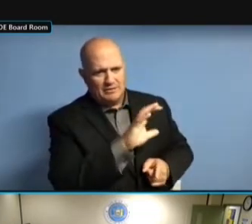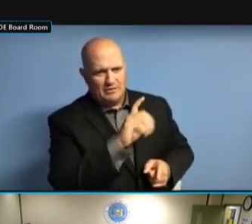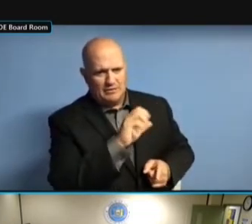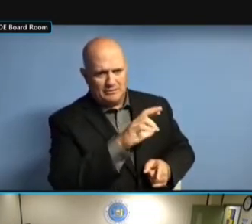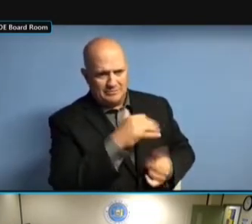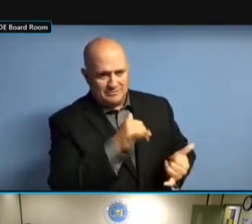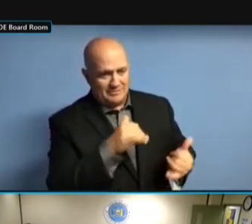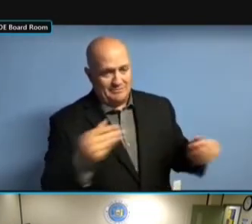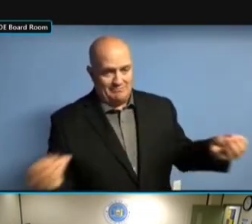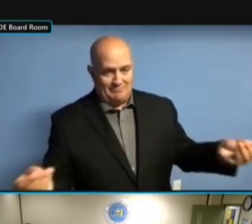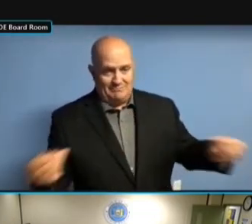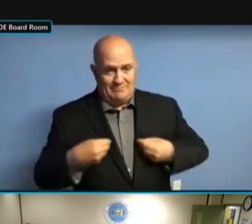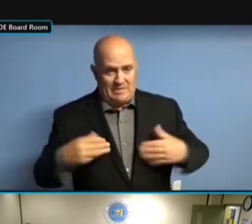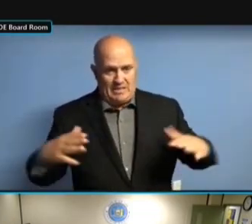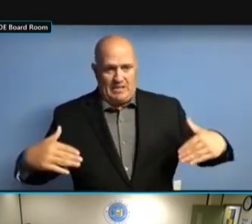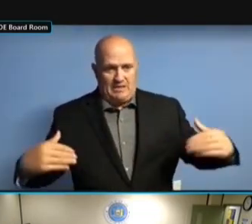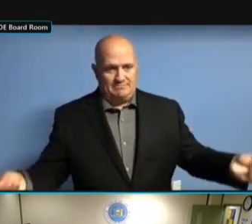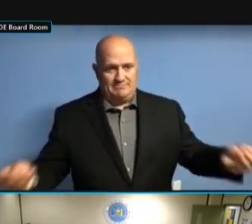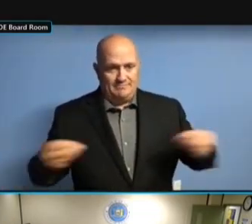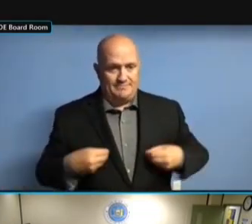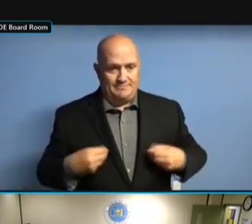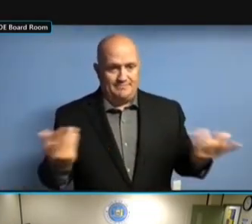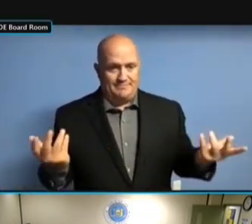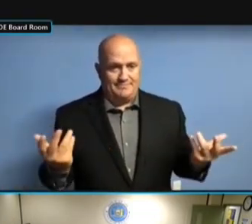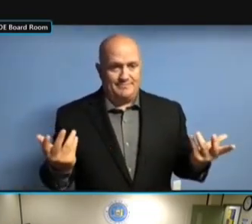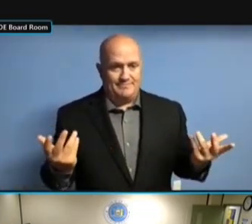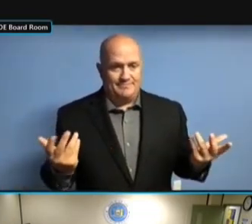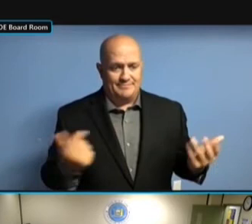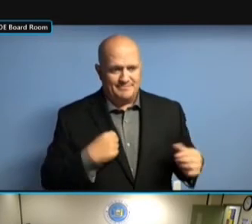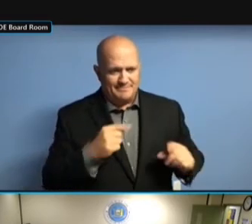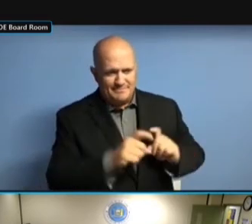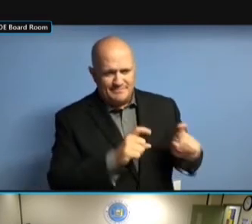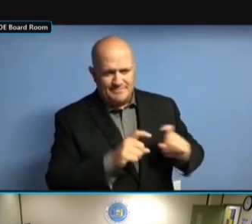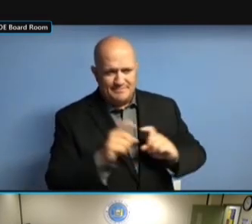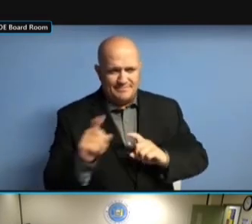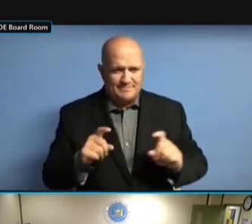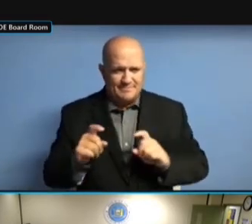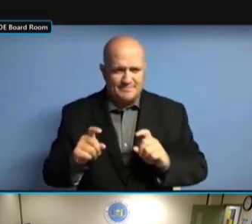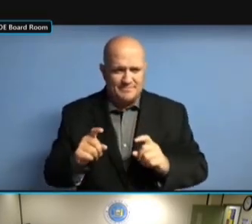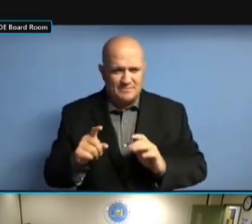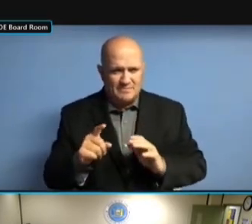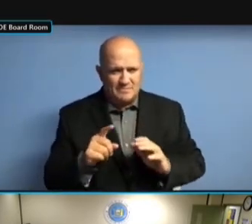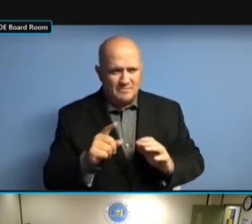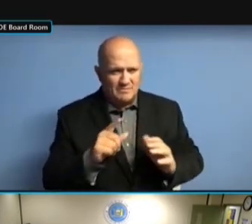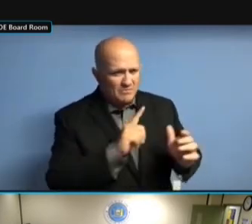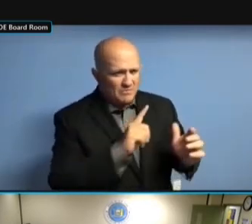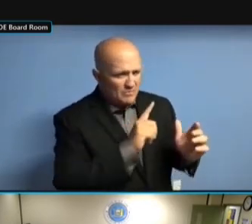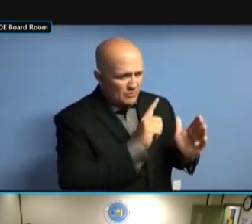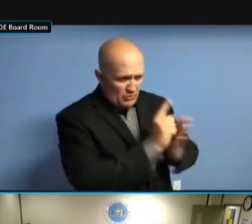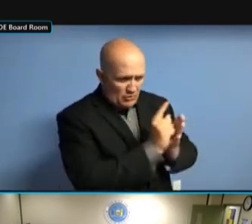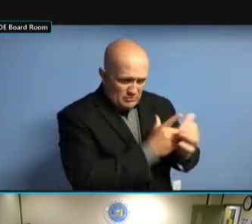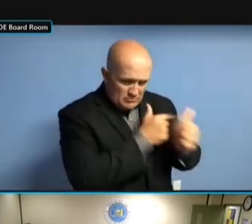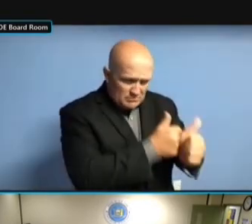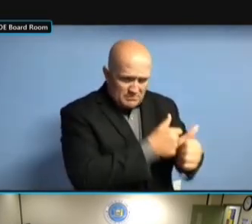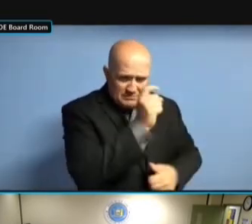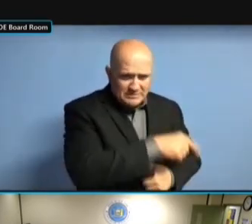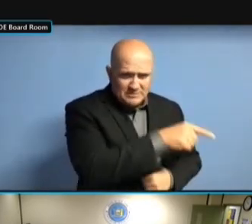A LOT OF QUESTIONS ABOUT COMPLIANCE WITH VARIOUS A LOT OF QUESTIONS ABOUT COMPLIANCE WITH VARIOUS ASPECTS COMPLIANCE WITH VARIOUS ASPECTS COMPLIANCE WITH VARIOUS ASPECTS OF COMPLIANCE WITH VARIOUS ASPECTS OF LAW, COMPLIANCE WITH VARIOUS ASPECTS OF LAW, BECAUSE COMPLIANCE WITH VARIOUS ASPECTS OF LAW, BECAUSE I COMPLIANCE WITH VARIOUS ASPECTS OF LAW, BECAUSE I BELIEVE OF LAW, BECAUSE I BELIEVE OF LAW, BECAUSE I BELIEVE THEY'RE OF LAW, BECAUSE I BELIEVE THEY'RE LOOKING OF LAW, BECAUSE I BELIEVE THEY'RE LOOKING TO OF LAW, BECAUSE I BELIEVE THEY'RE LOOKING TO MAKE OF LAW, BECAUSE I BELIEVE THEY'RE LOOKING TO MAKE A THEY'RE LOOKING TO MAKE A THEY'RE LOOKING TO MAKE A SIGNIFICANT THEY'RE LOOKING TO MAKE A SIGNIFICANT AMOUNT THEY'RE LOOKING TO MAKE A SIGNIFICANT AMOUNT OF THEY'RE LOOKING TO MAKE A SIGNIFICANT AMOUNT OF CHANGES THEY'RE LOOKING TO MAKE A SIGNIFICANT AMOUNT OF CHANGES OR SIGNIFICANT AMOUNT OF CHANGES OR SIGNIFICANT AMOUNT OF CHANGES OR A SIGNIFICANT AMOUNT OF CHANGES OR A SEPARATE